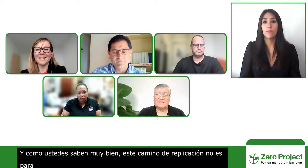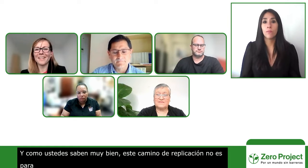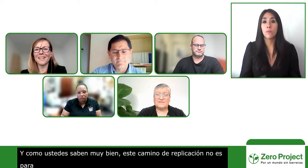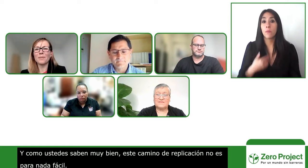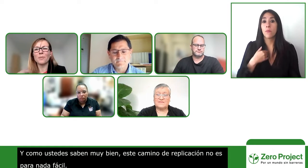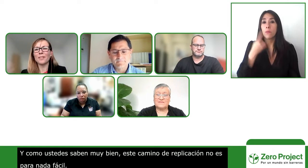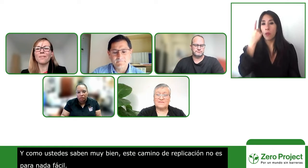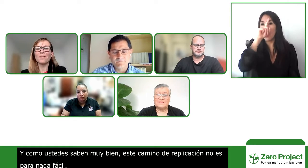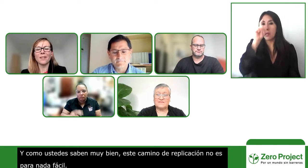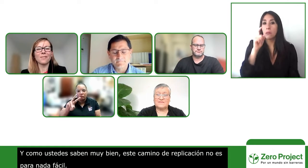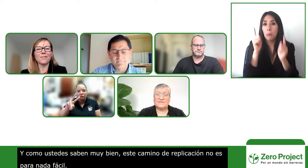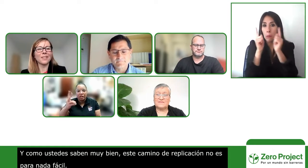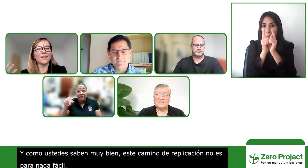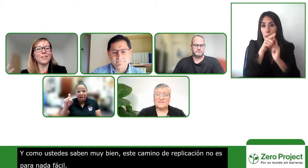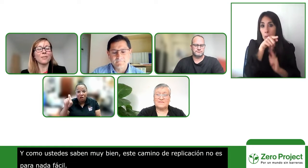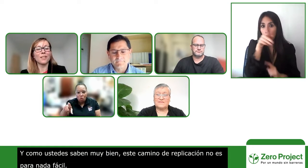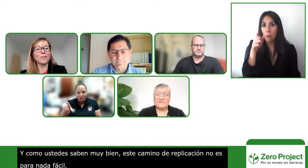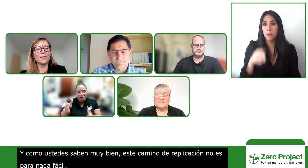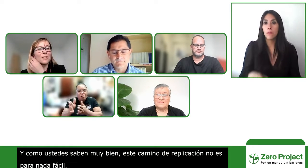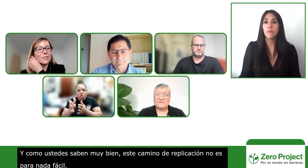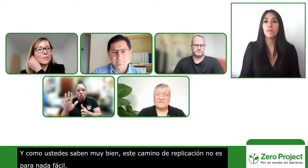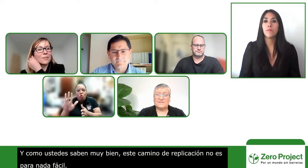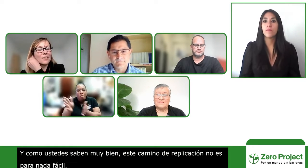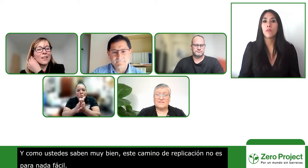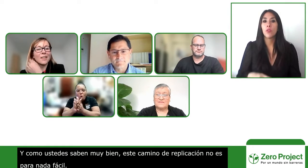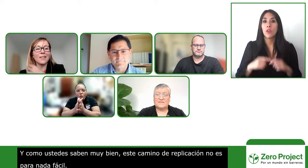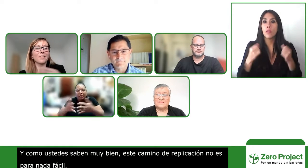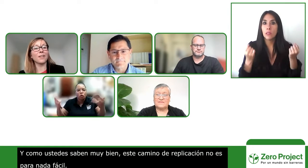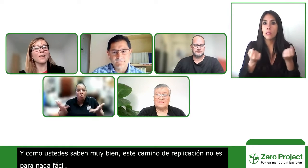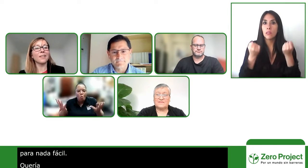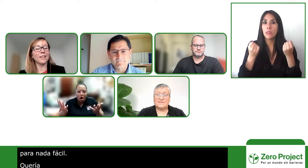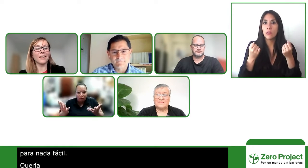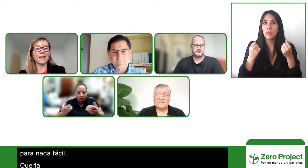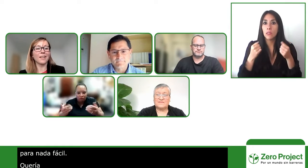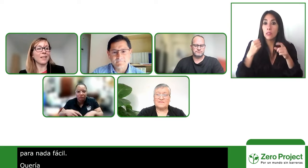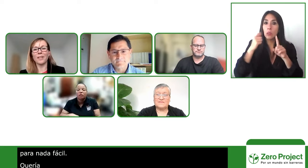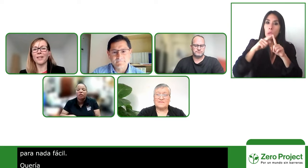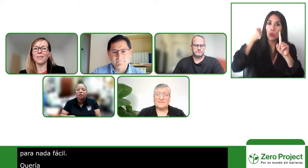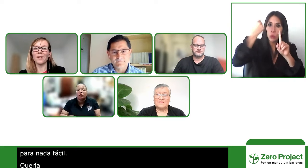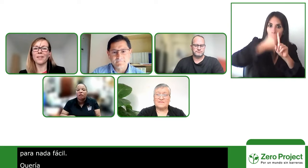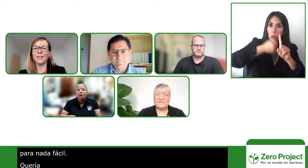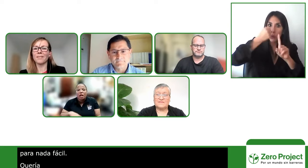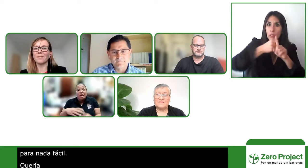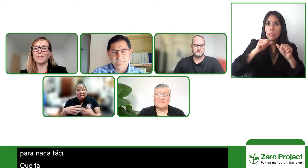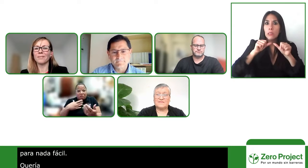your motivation uh when you face these uh challenges which